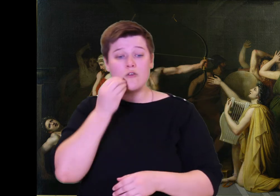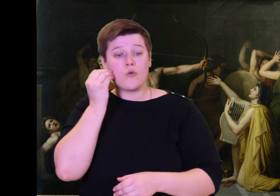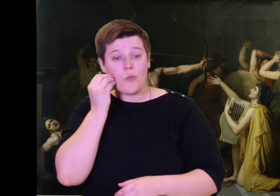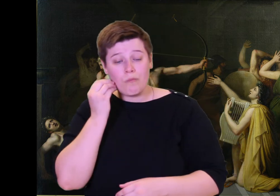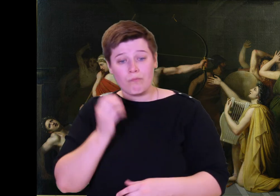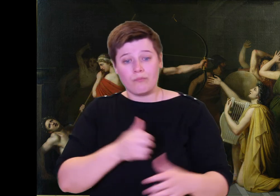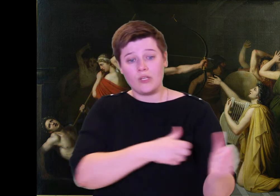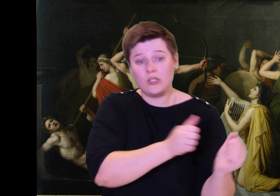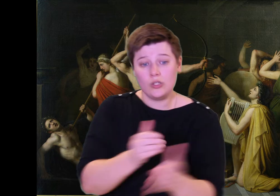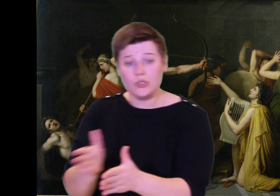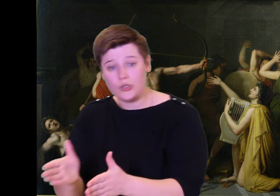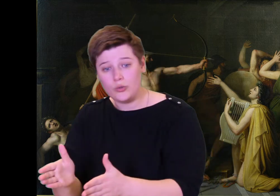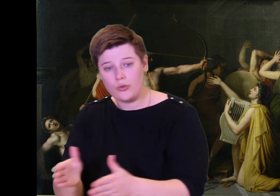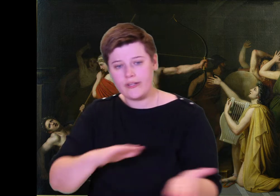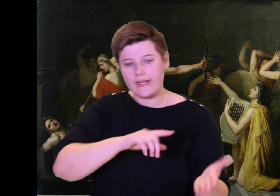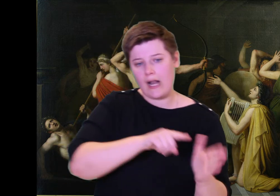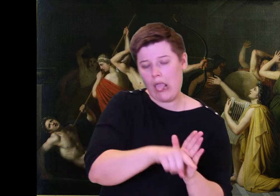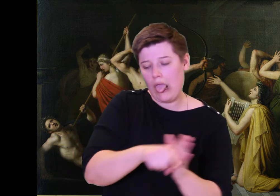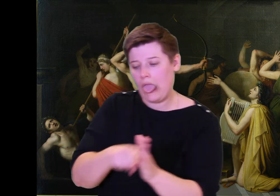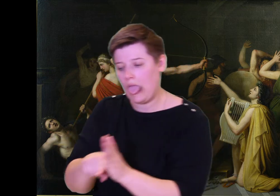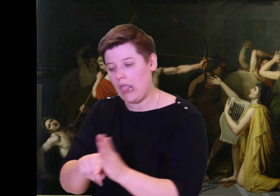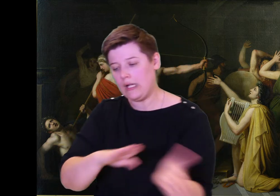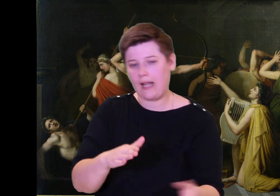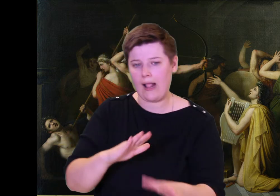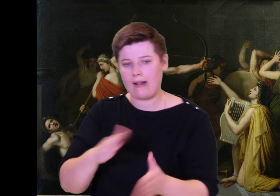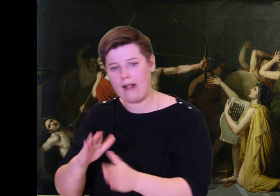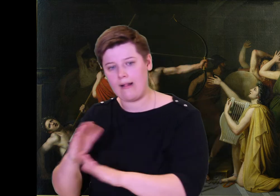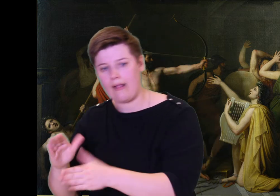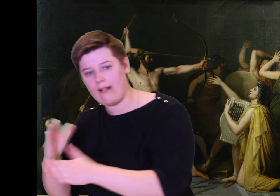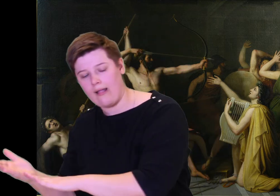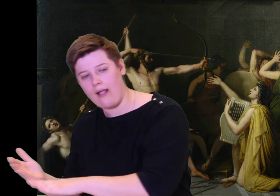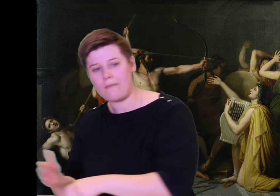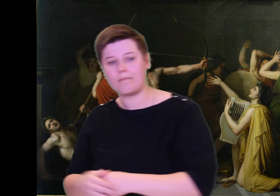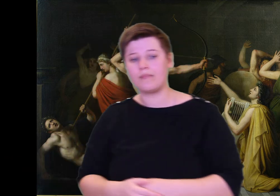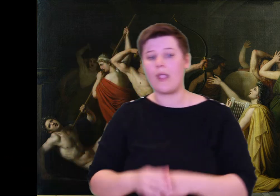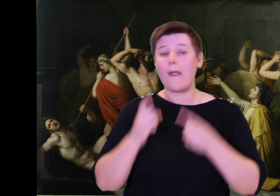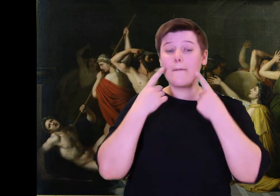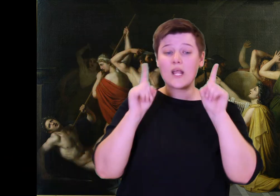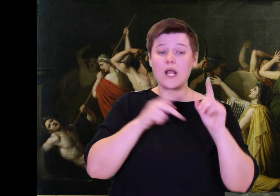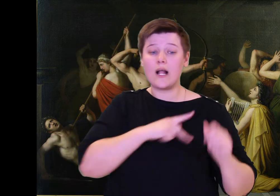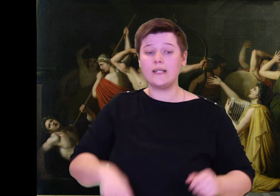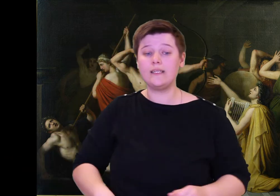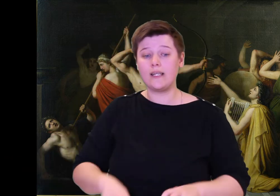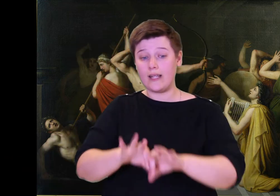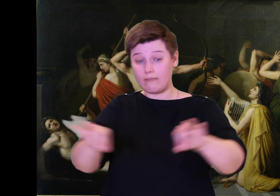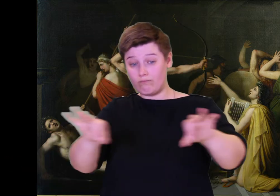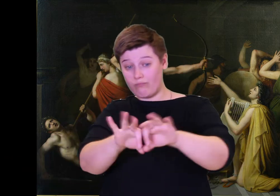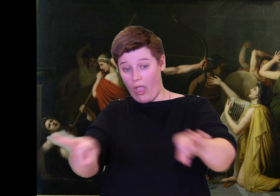his words flew out. "Now Father, I will fetch a shield for you and two spears